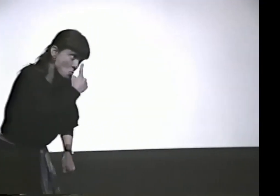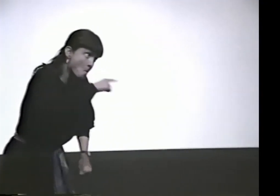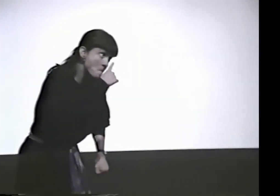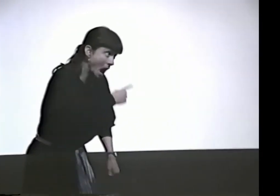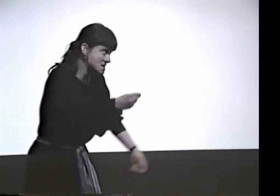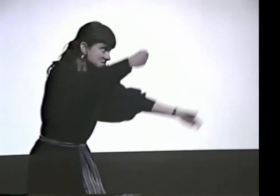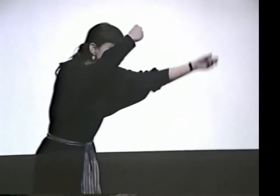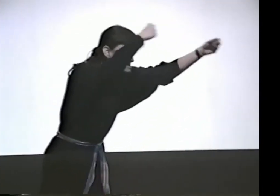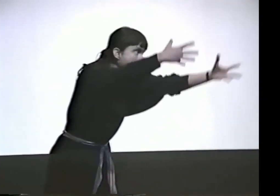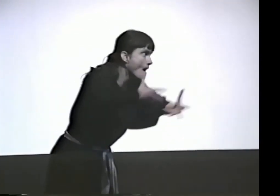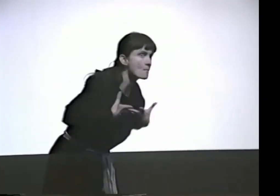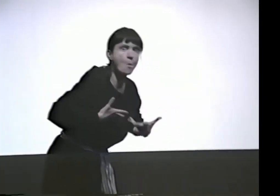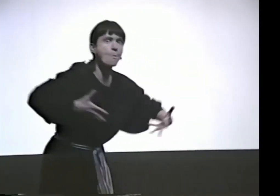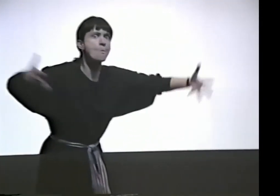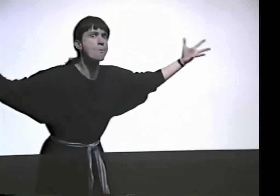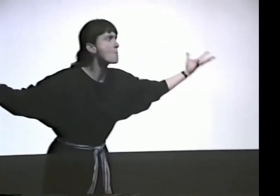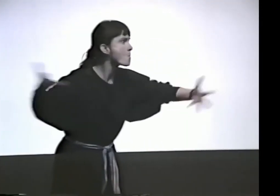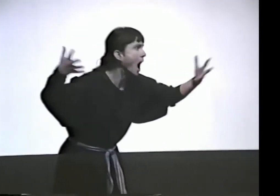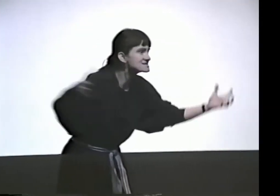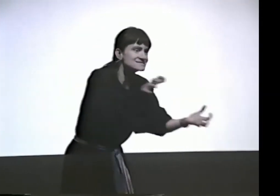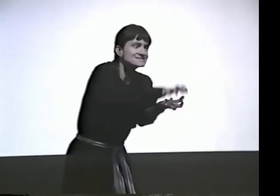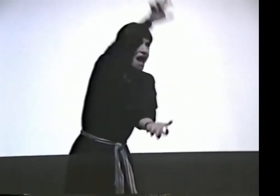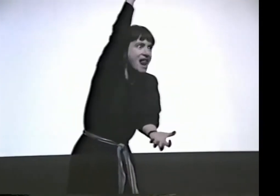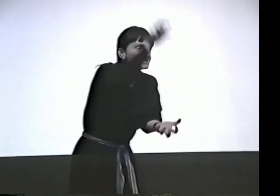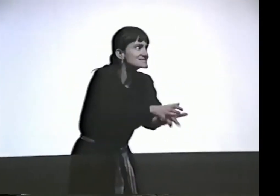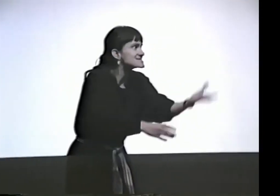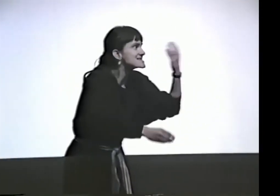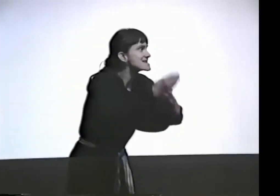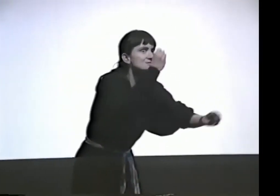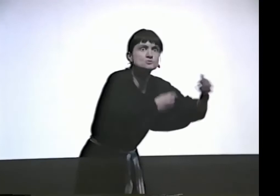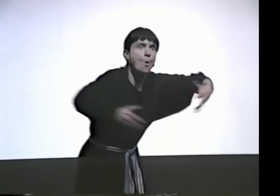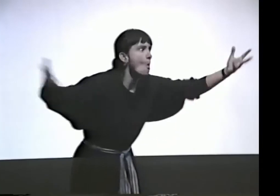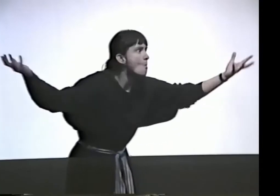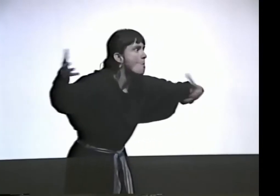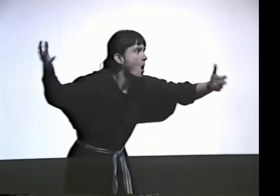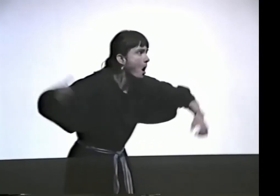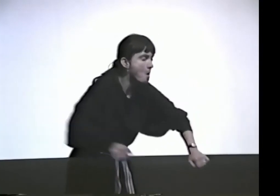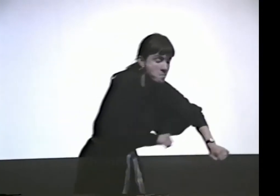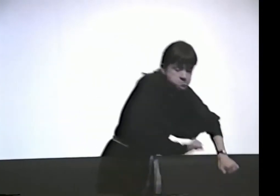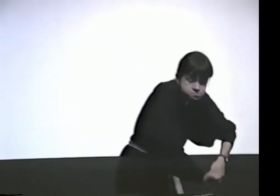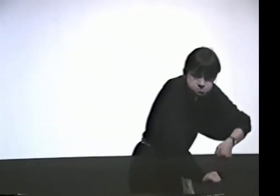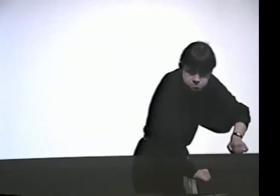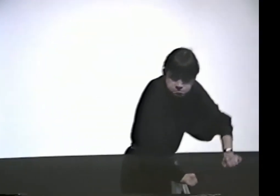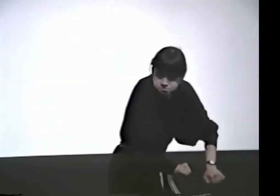AND SAID, "EXCUSE ME, BUT COULD YOU TELL ME, WHAT DO CROCODILES EAT?"